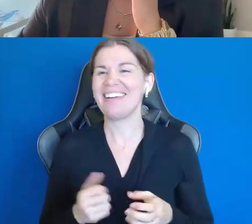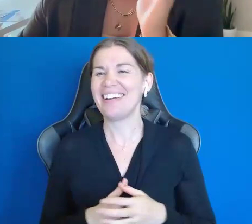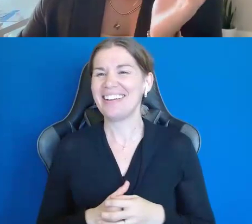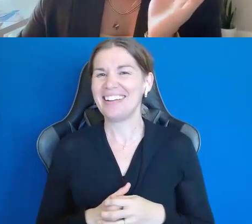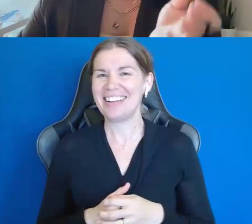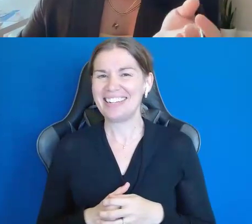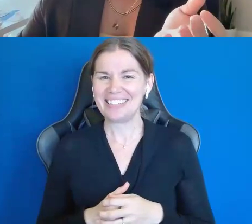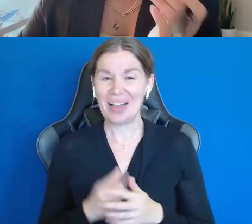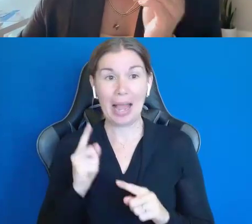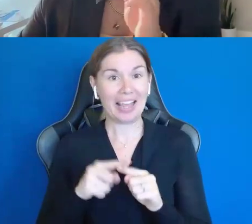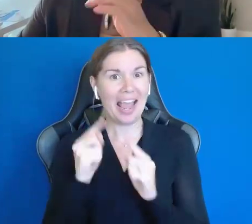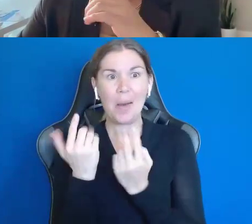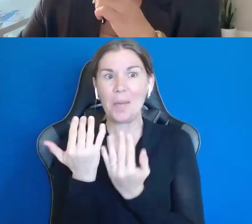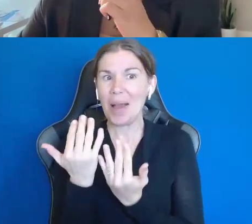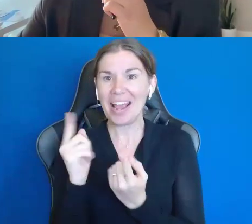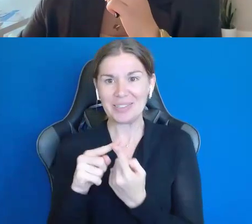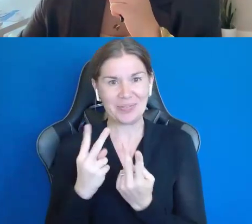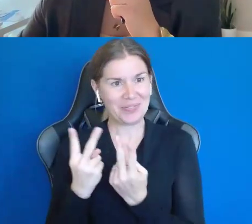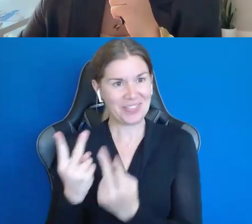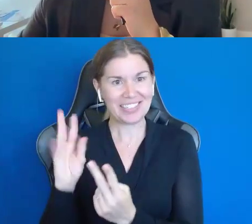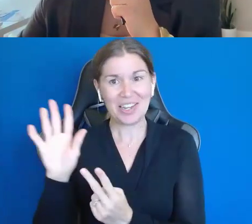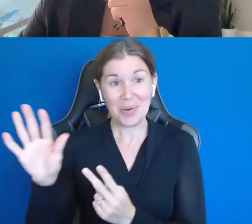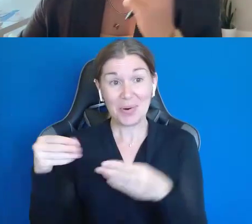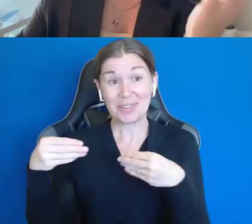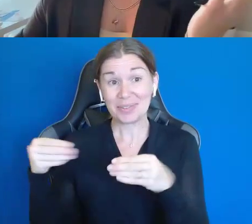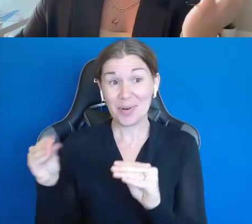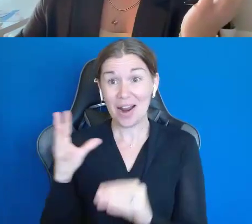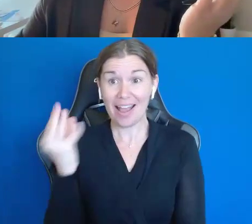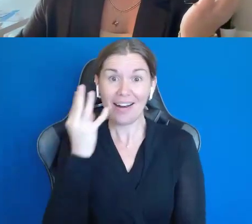So, I cannot wait to visit and experience the banana